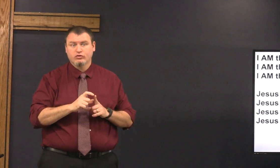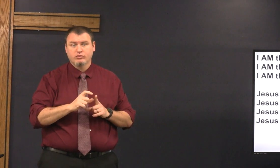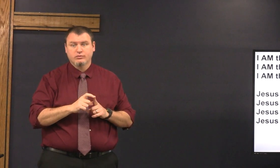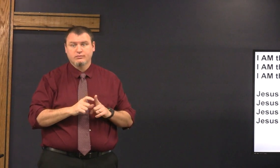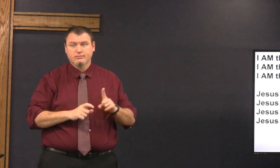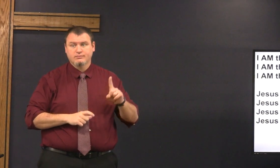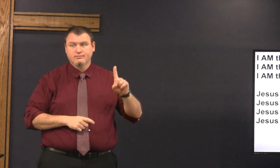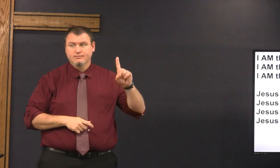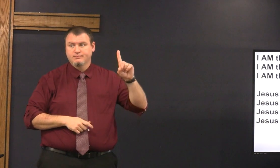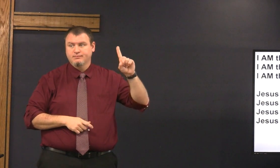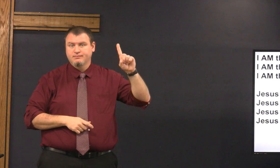God's word